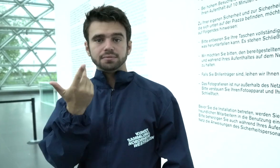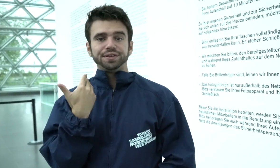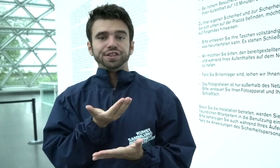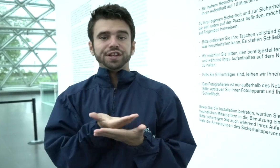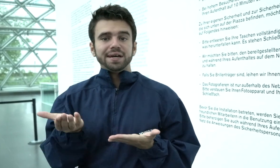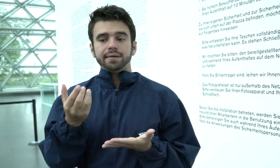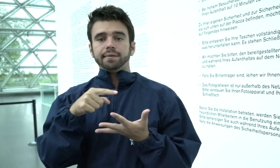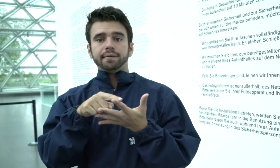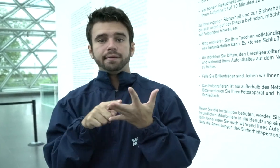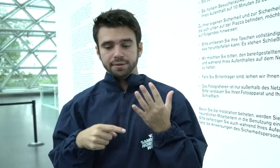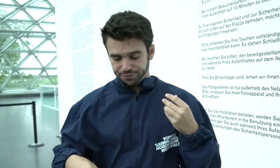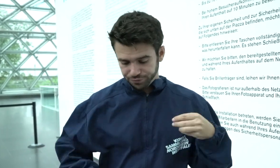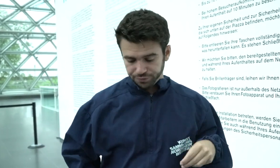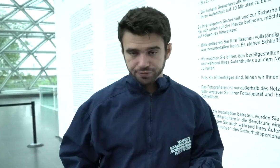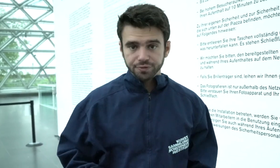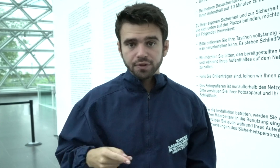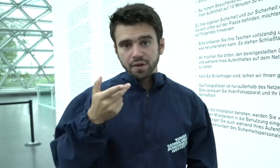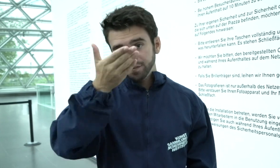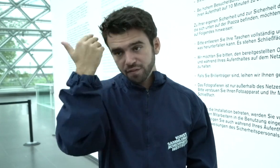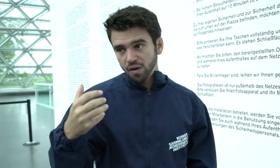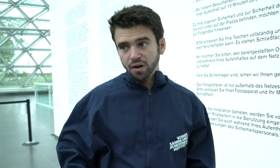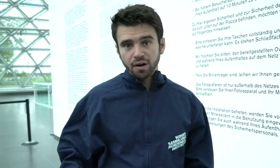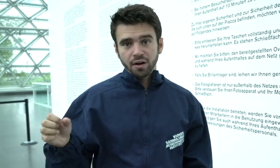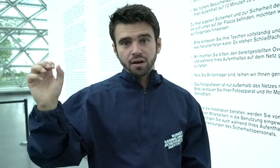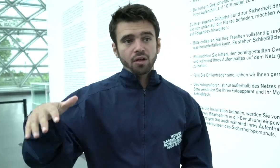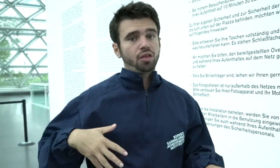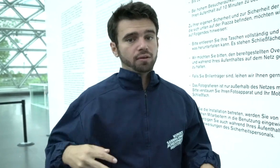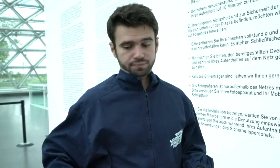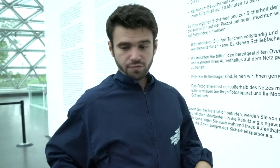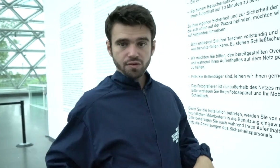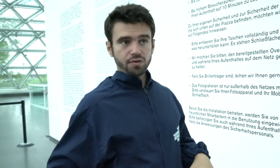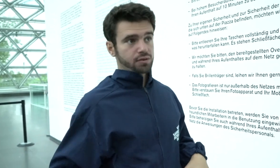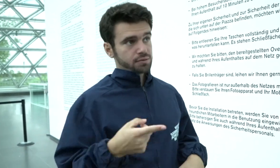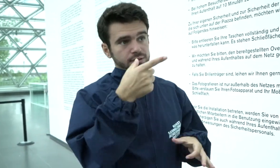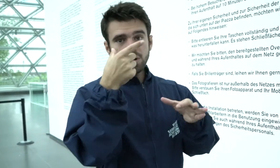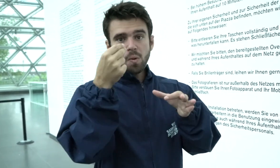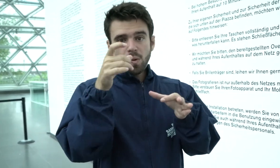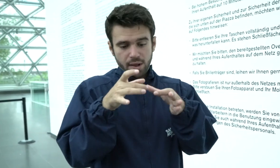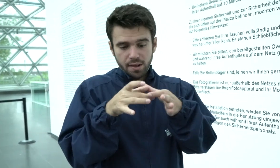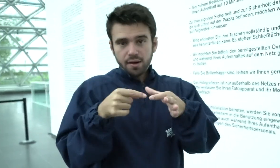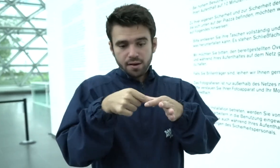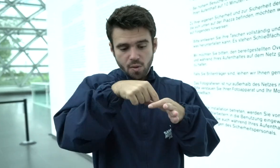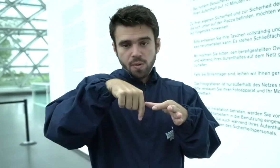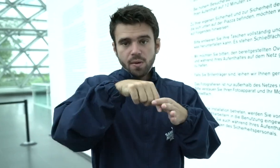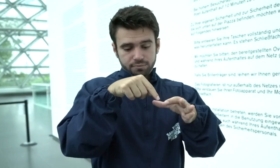Why? It prevents things falling off my pocket or others while climbing the spider web.